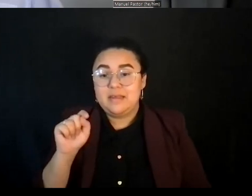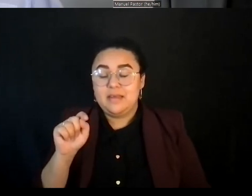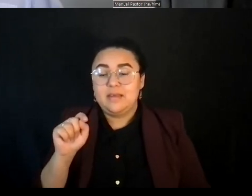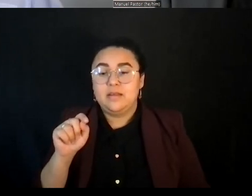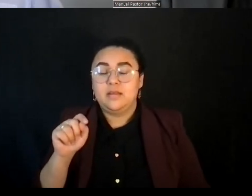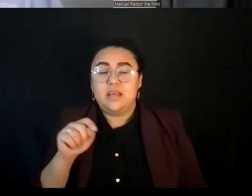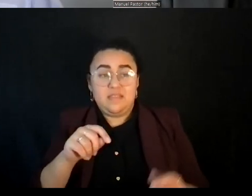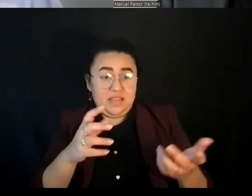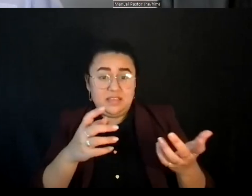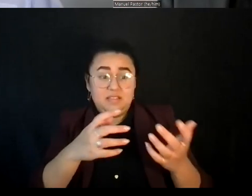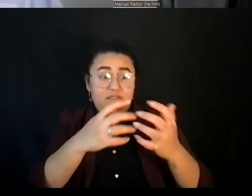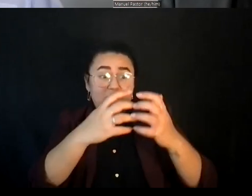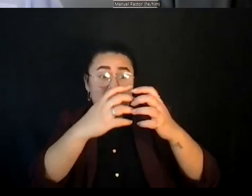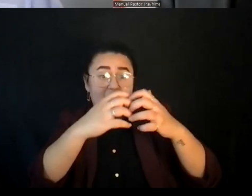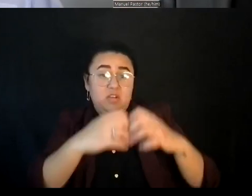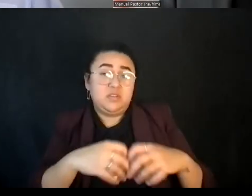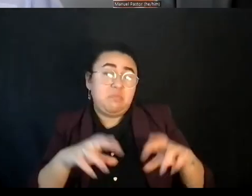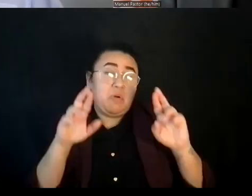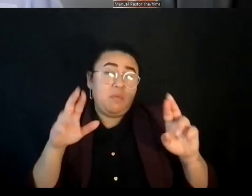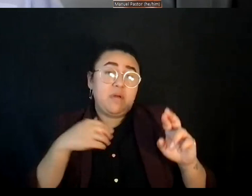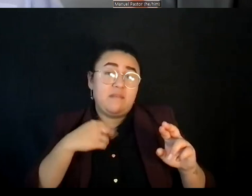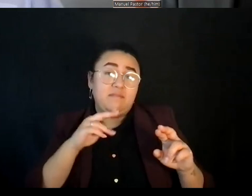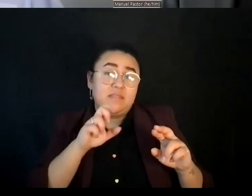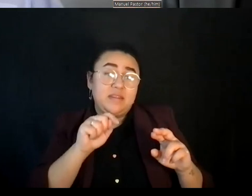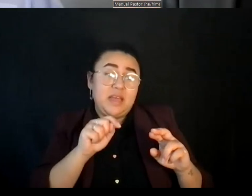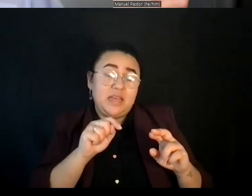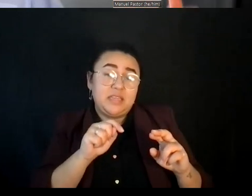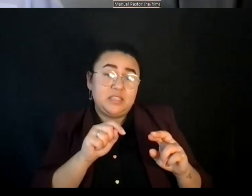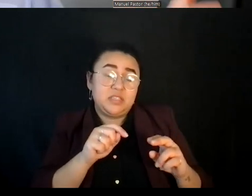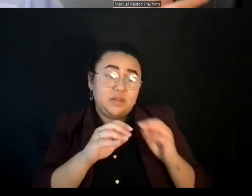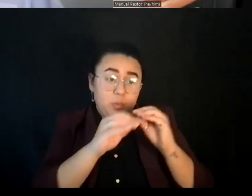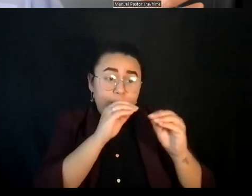there's a net to be able to pick them up rather than a system that we've got a structural